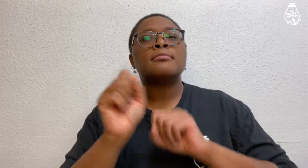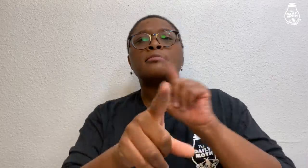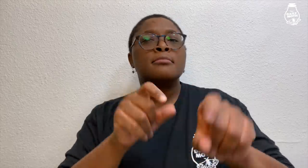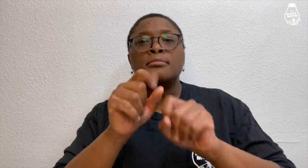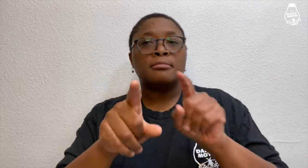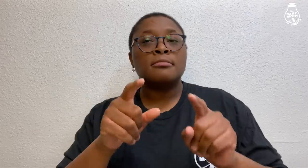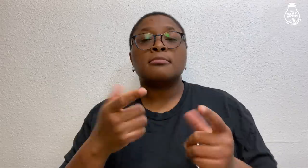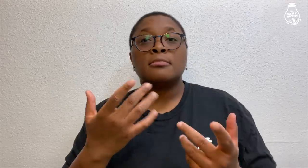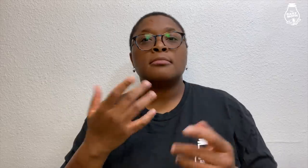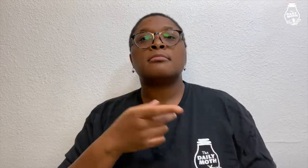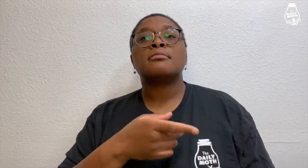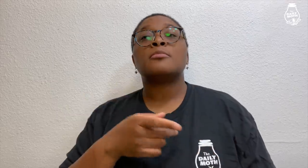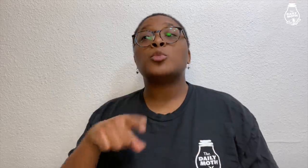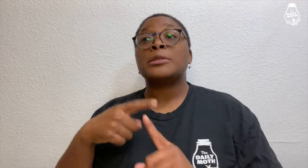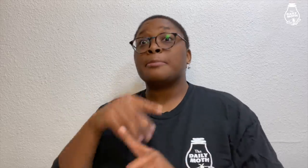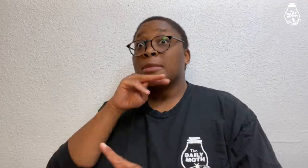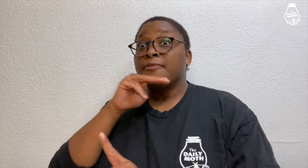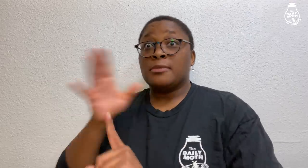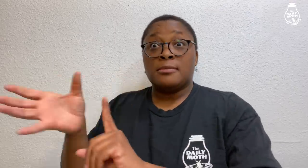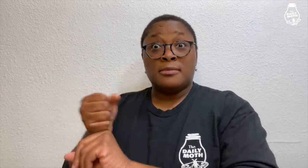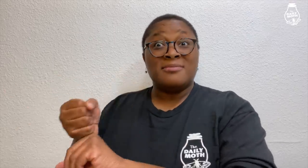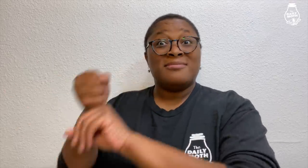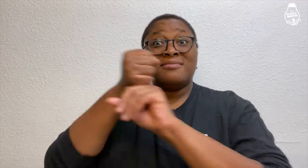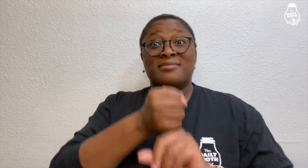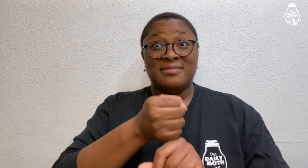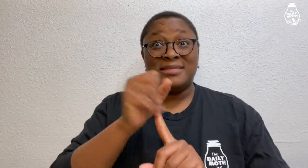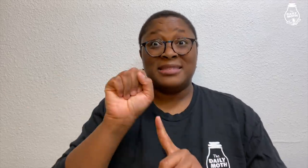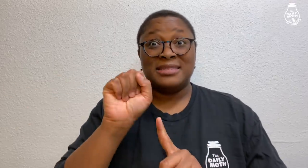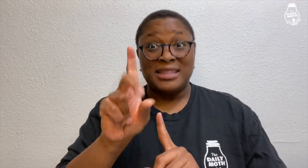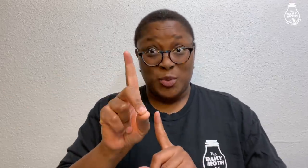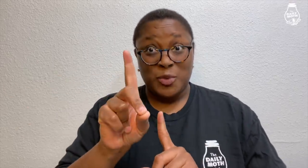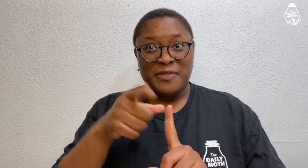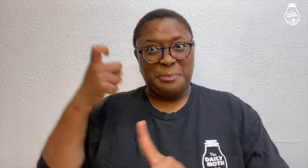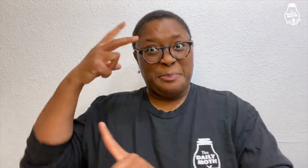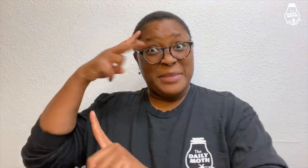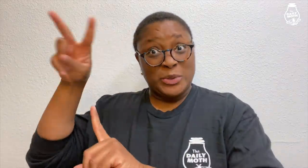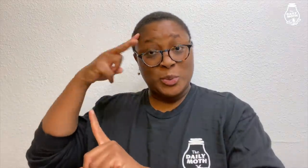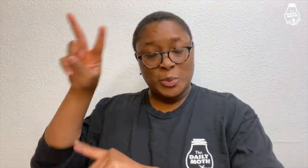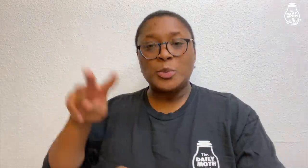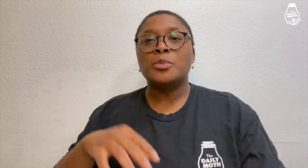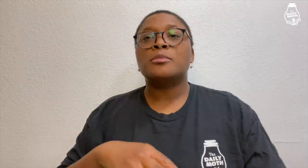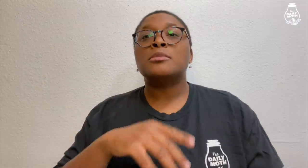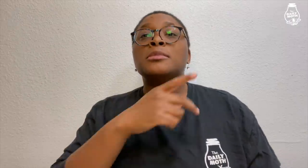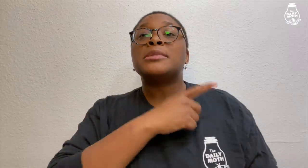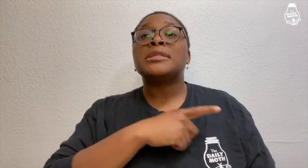and he was asked about when Mavrick was arrested and brought to San Diego from Mexico.